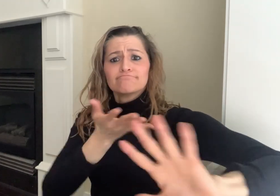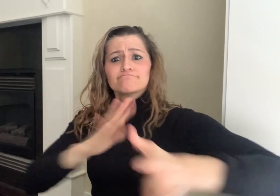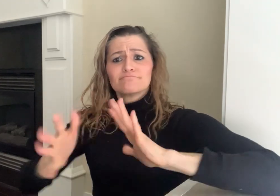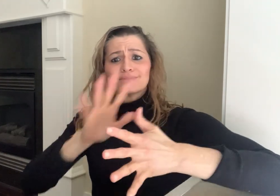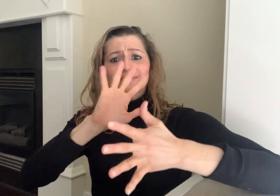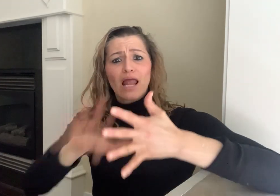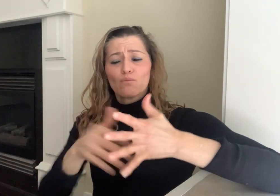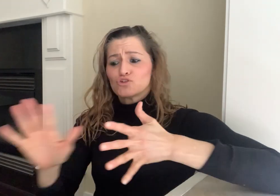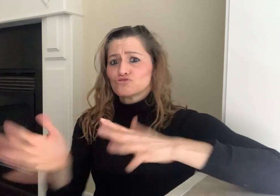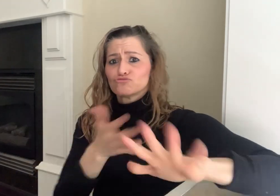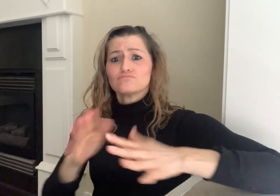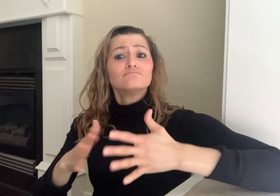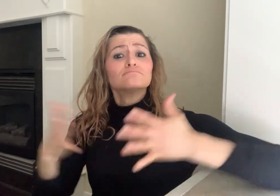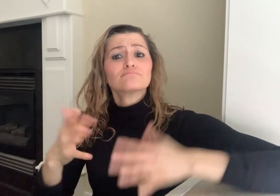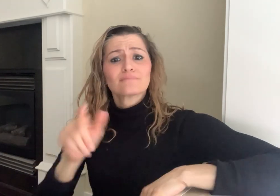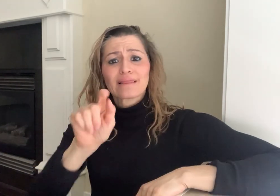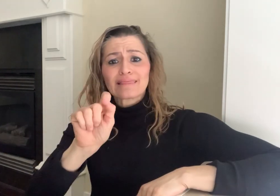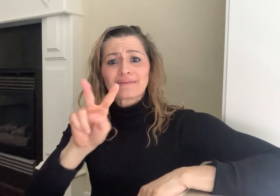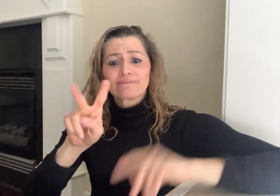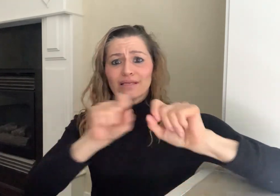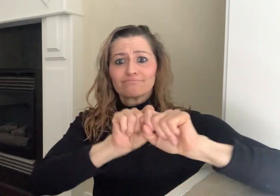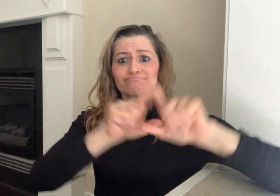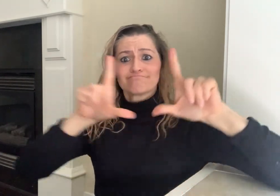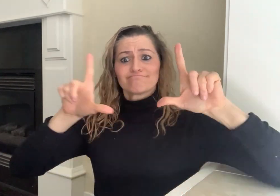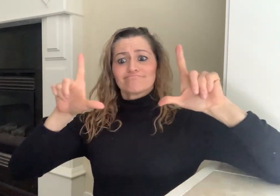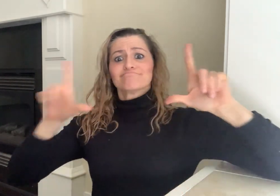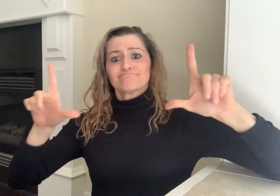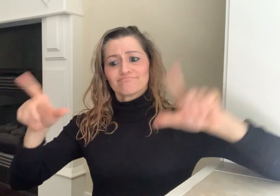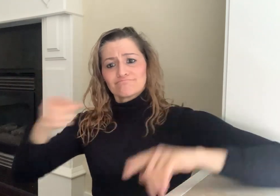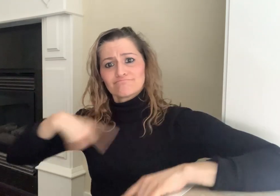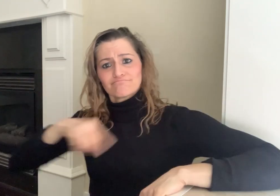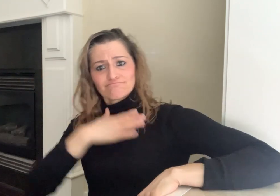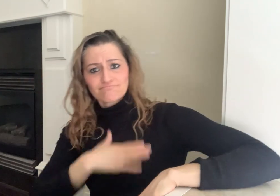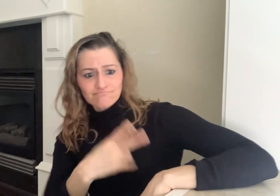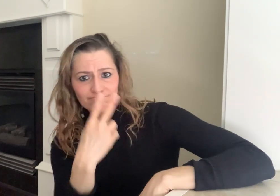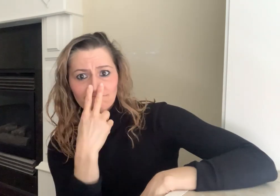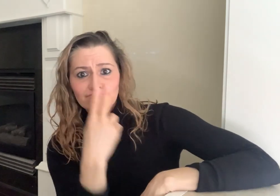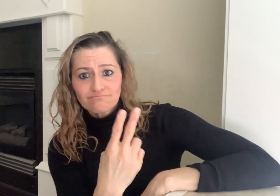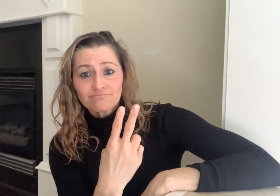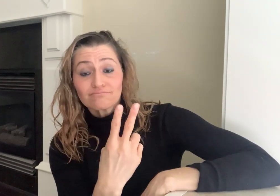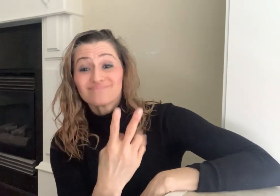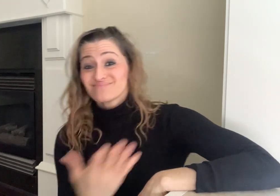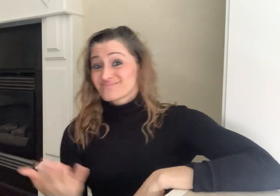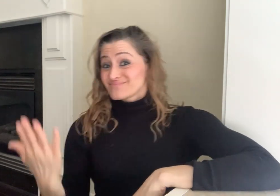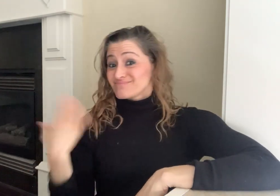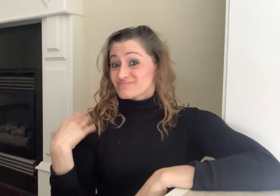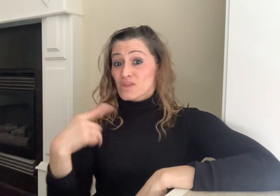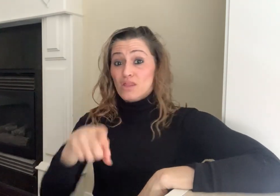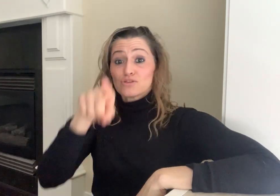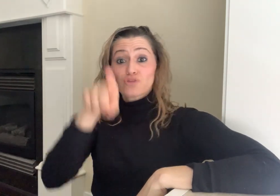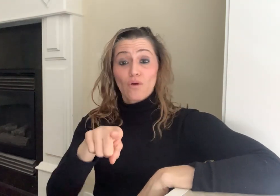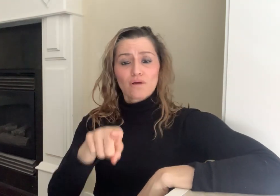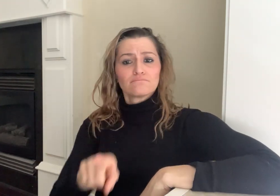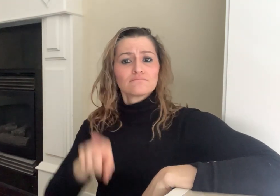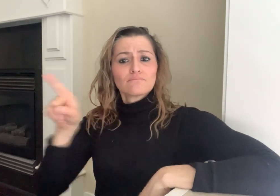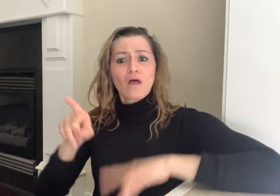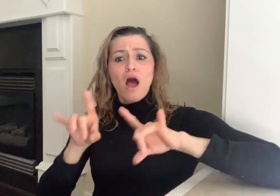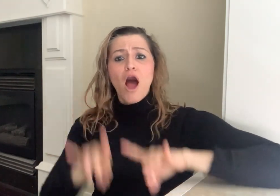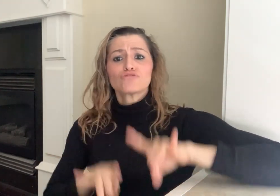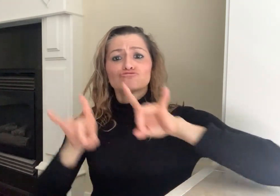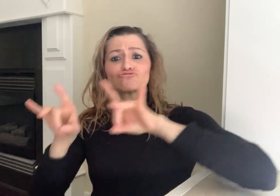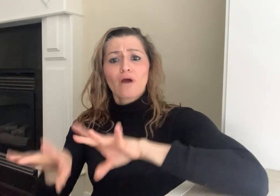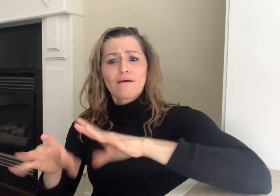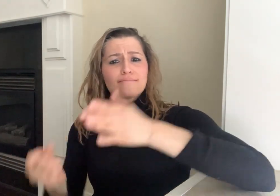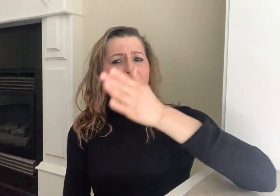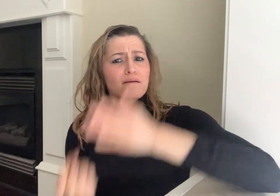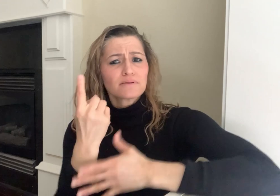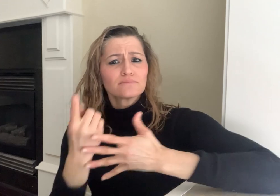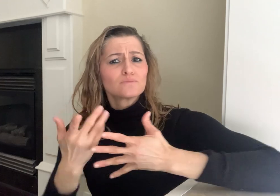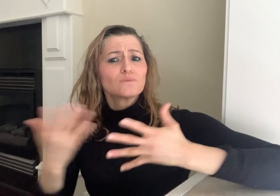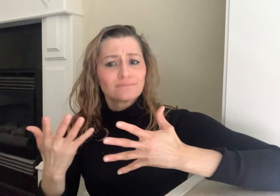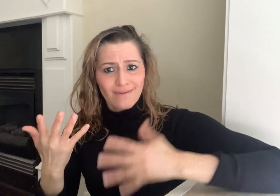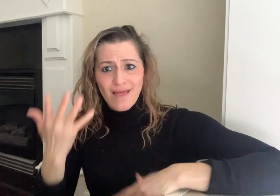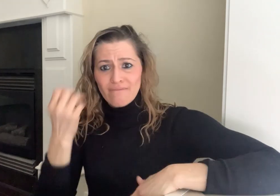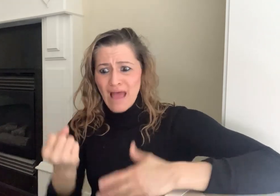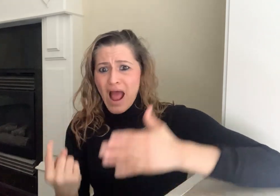an incident went viral when Australian Deaf community leaders